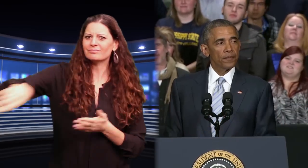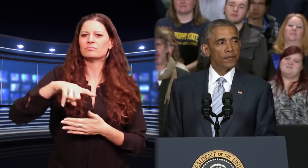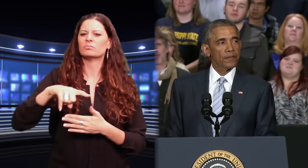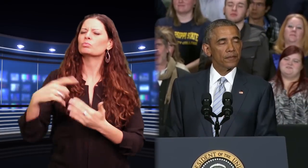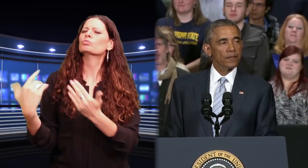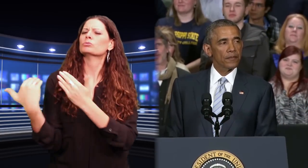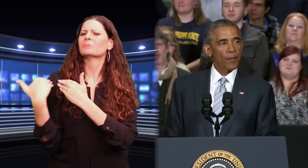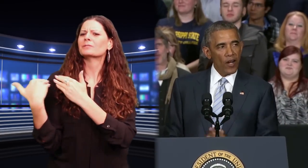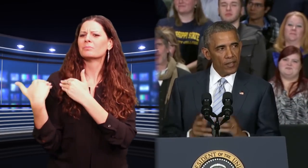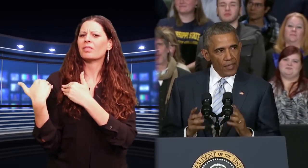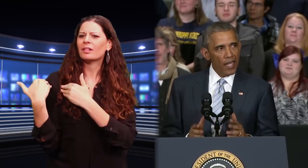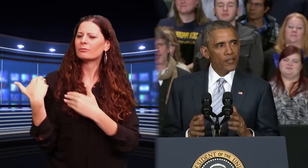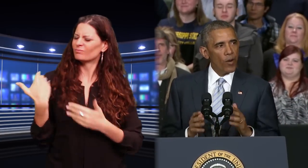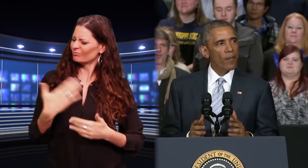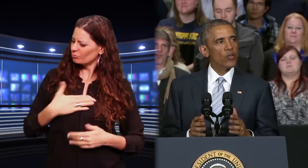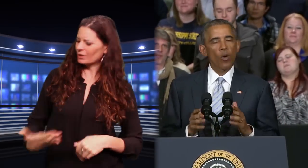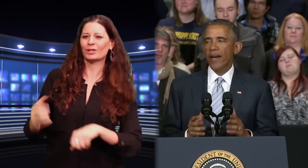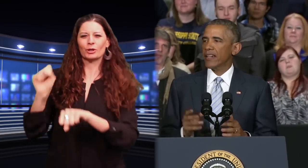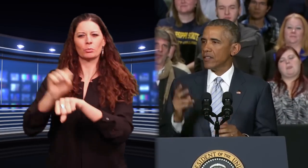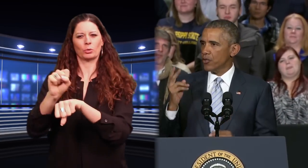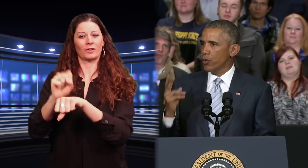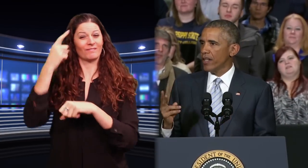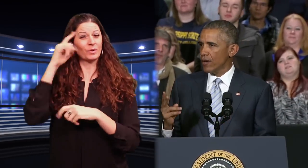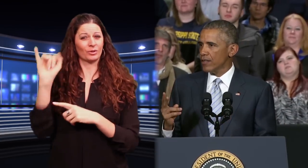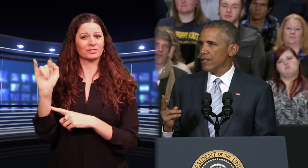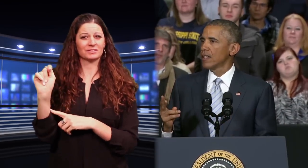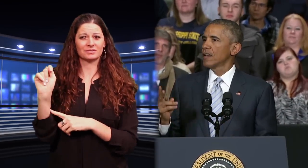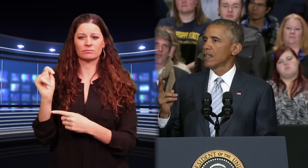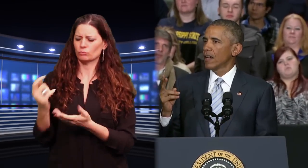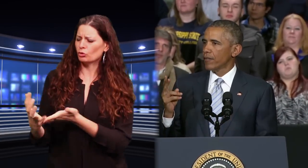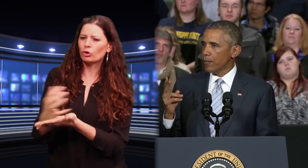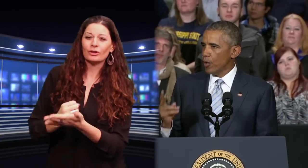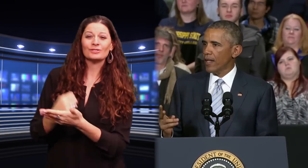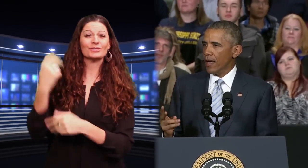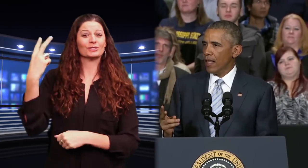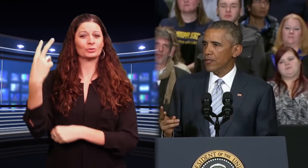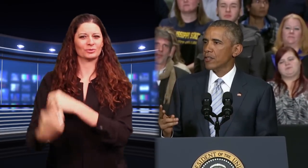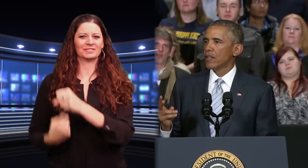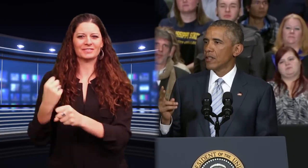America's College Promise will make two years of community college free,